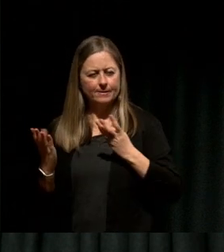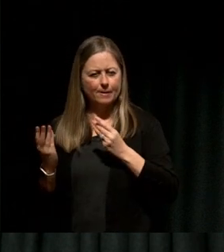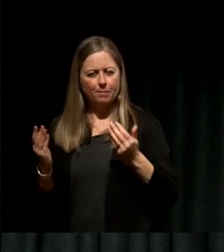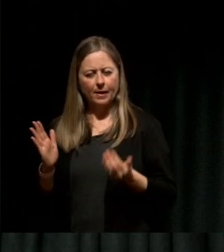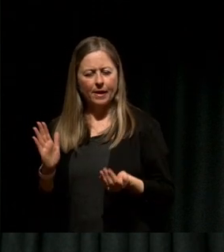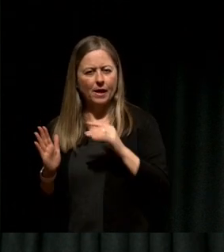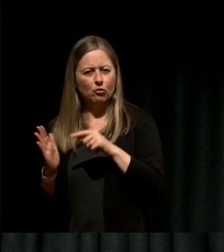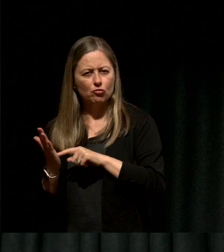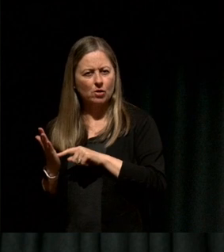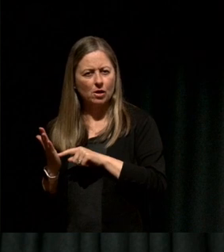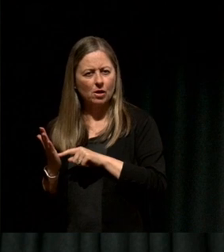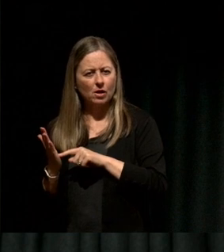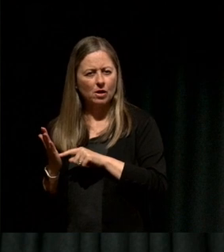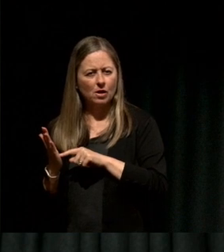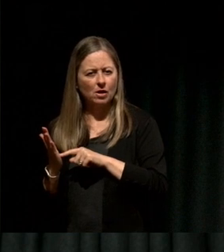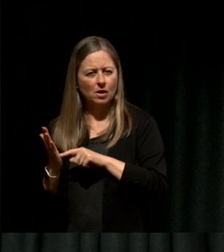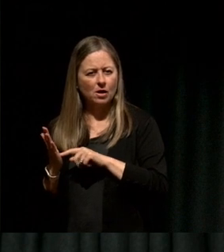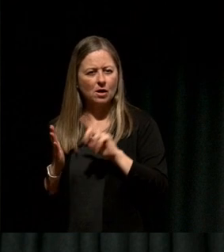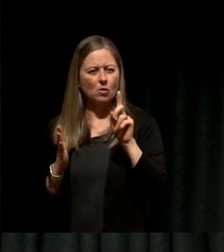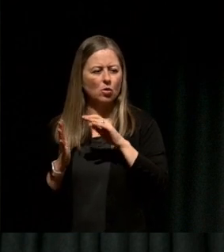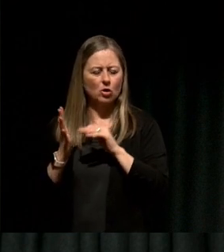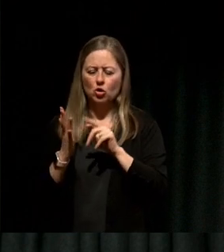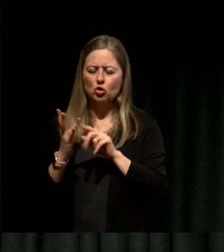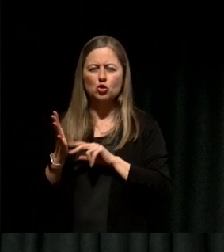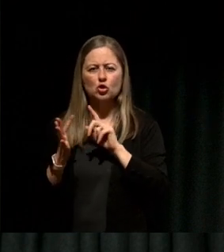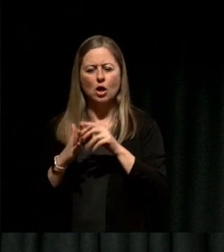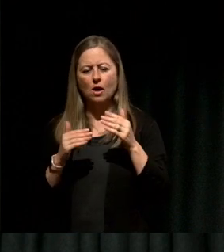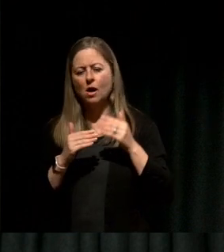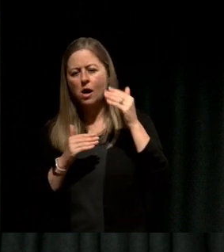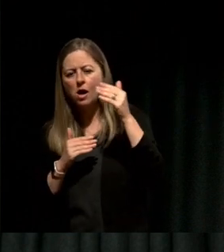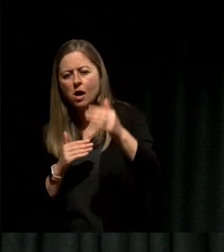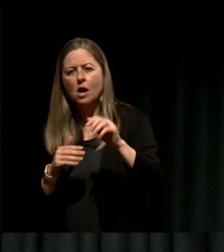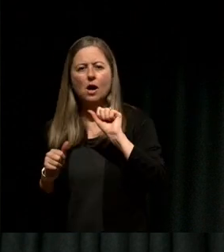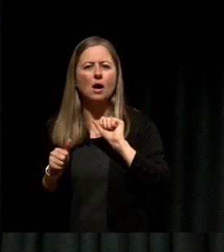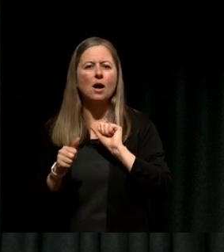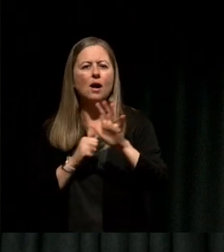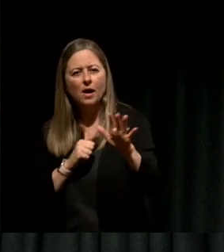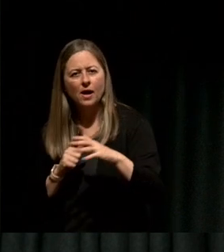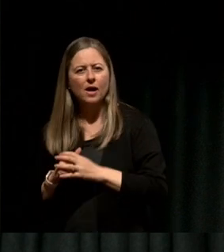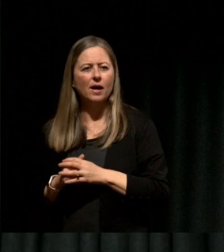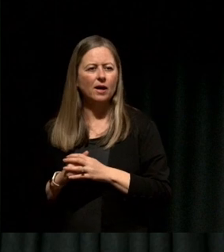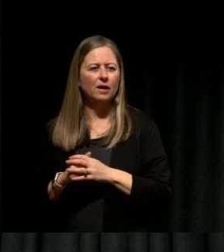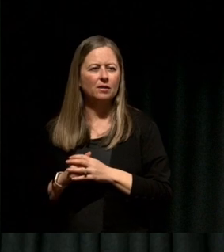it's called a Zone Beyond Excellence it's a Zone that's held back by our own fears it's